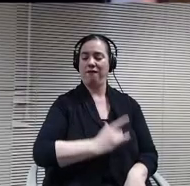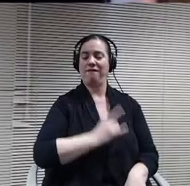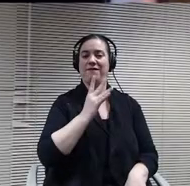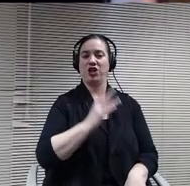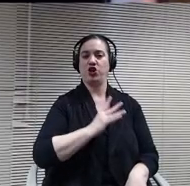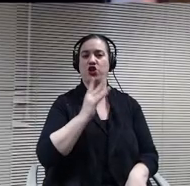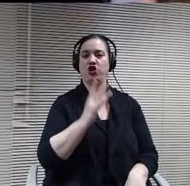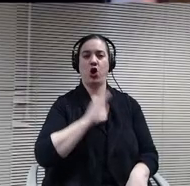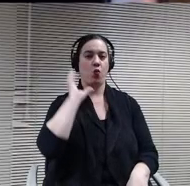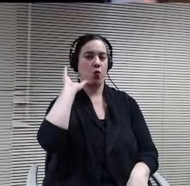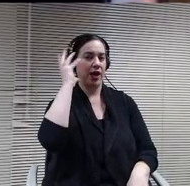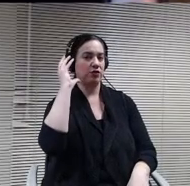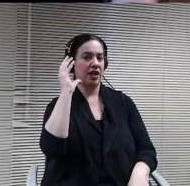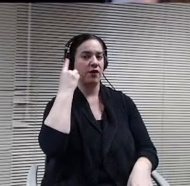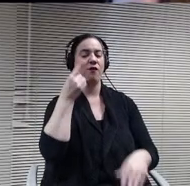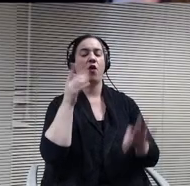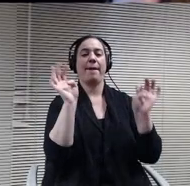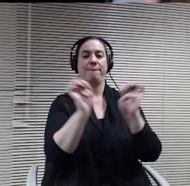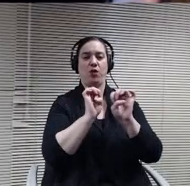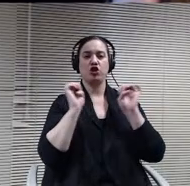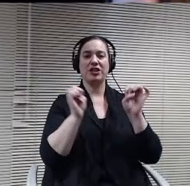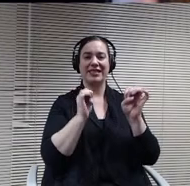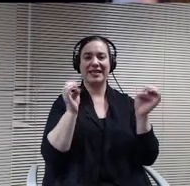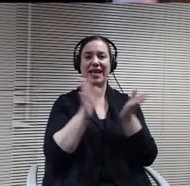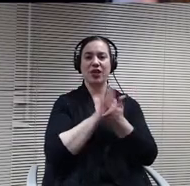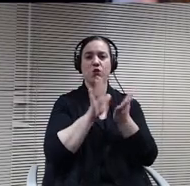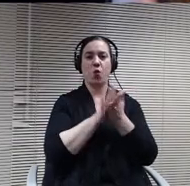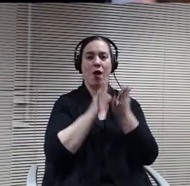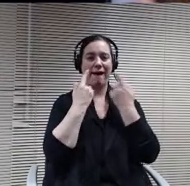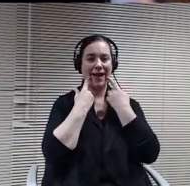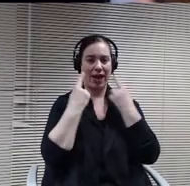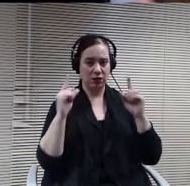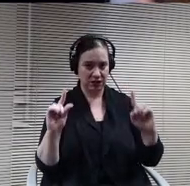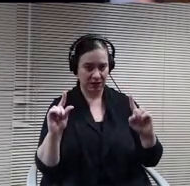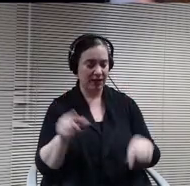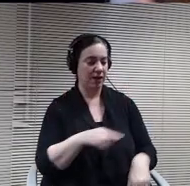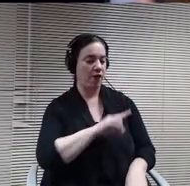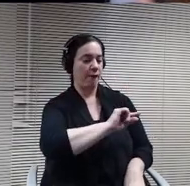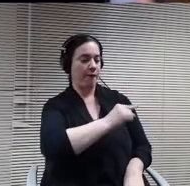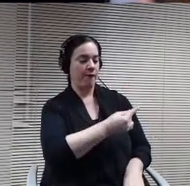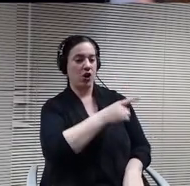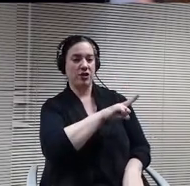announcements Lisa. In a second Mike. Any comments or questions?